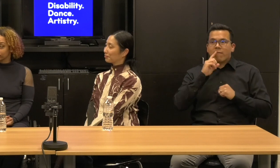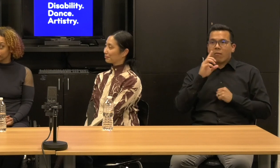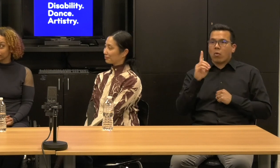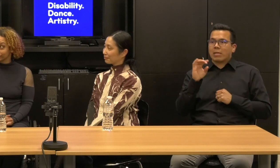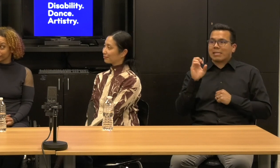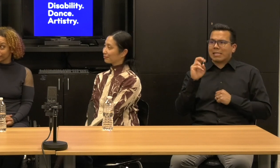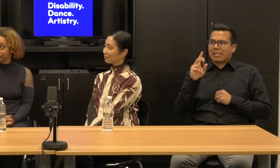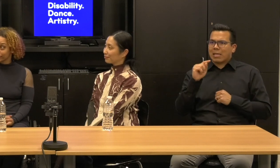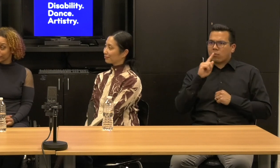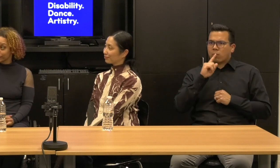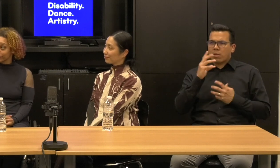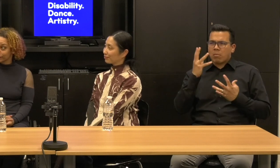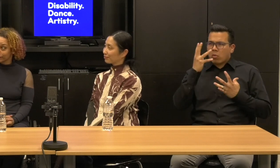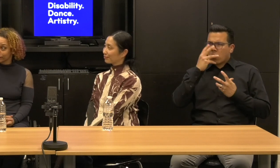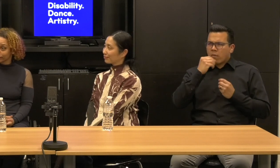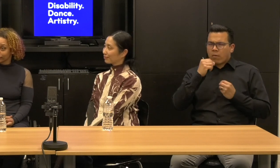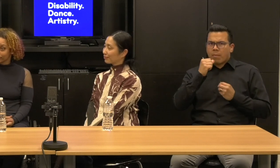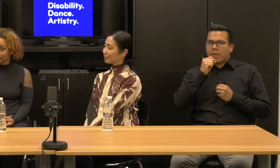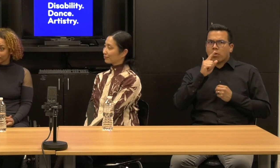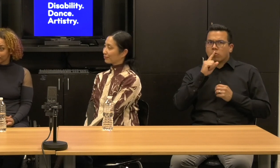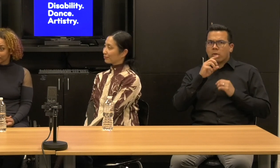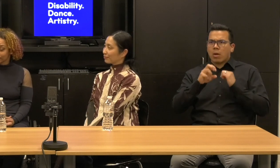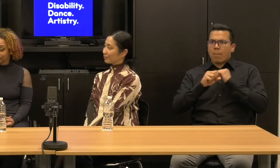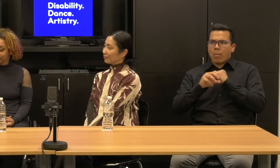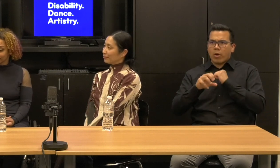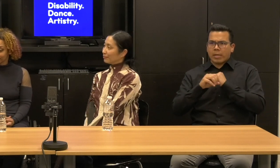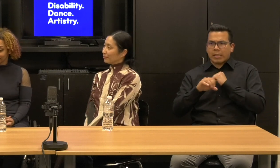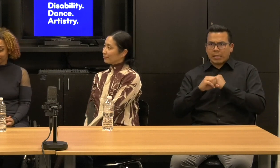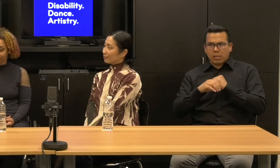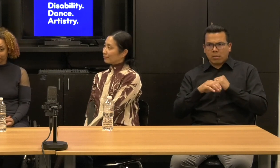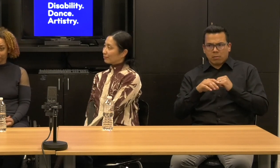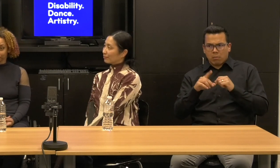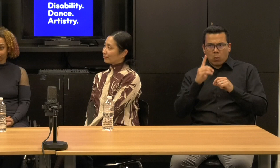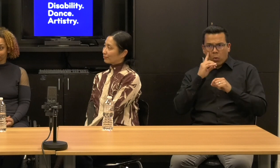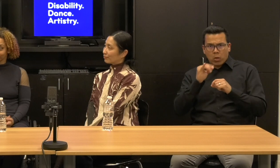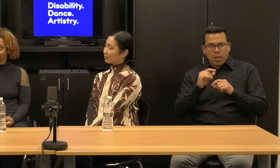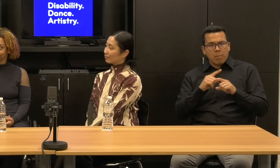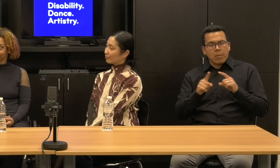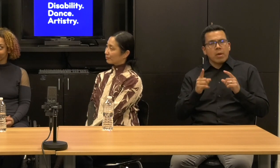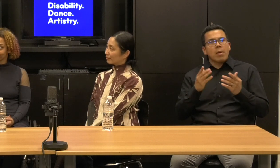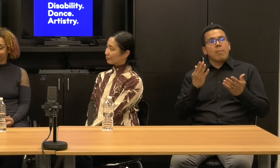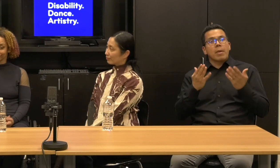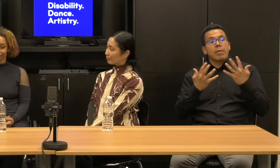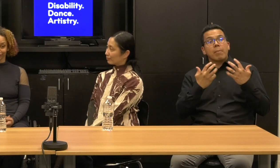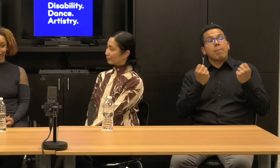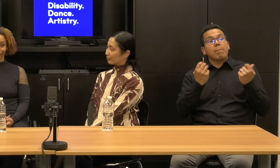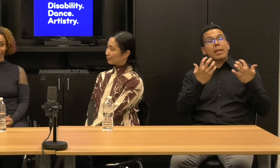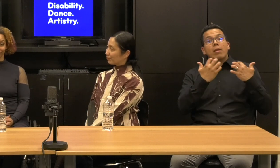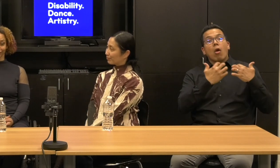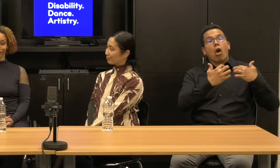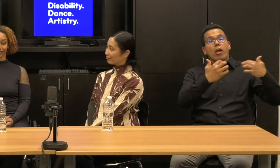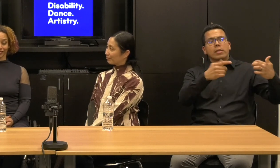You know, and I don't exactly know the full extent of the marketing campaign, but I could imagine that a lot of audience members just thought, I think you'll see that, but they